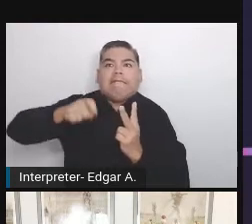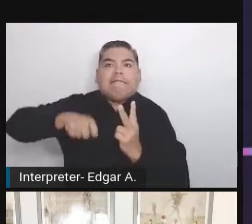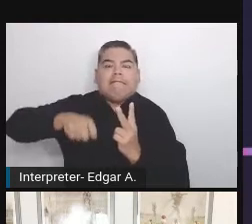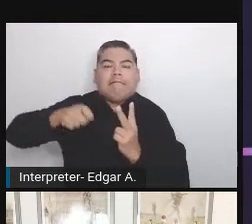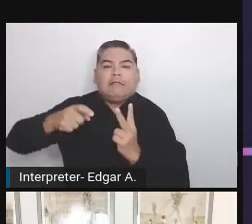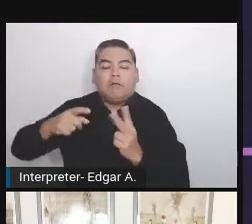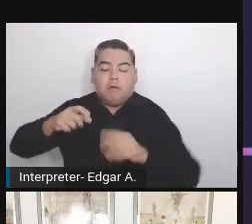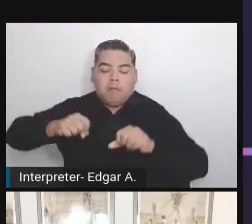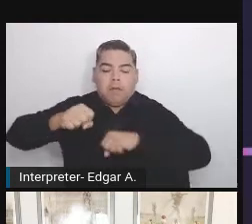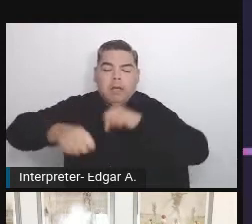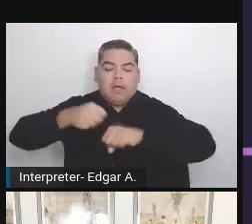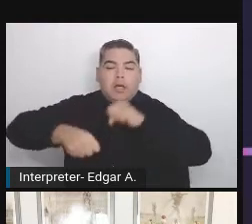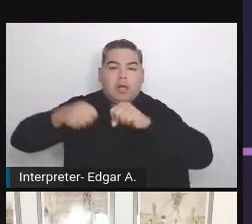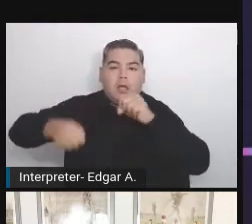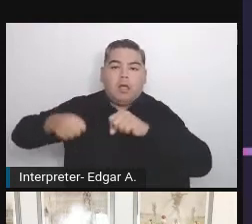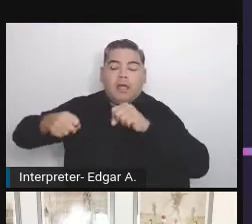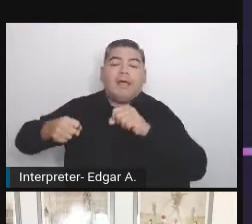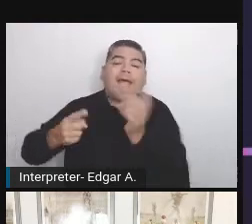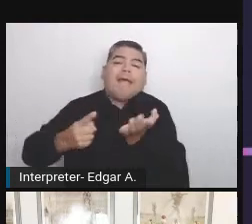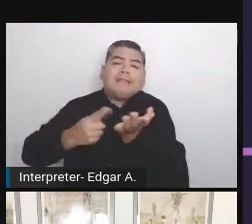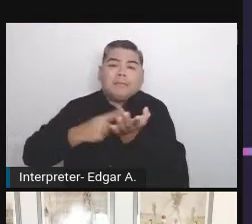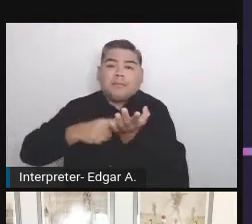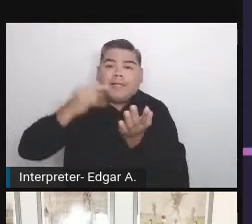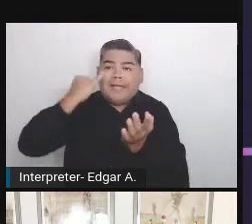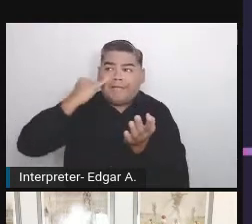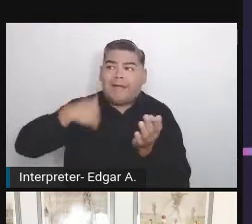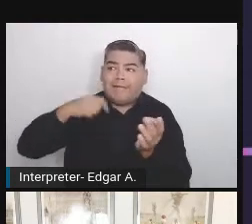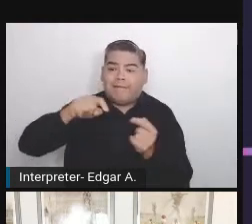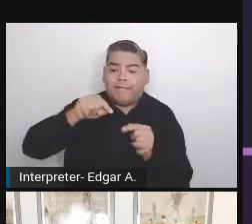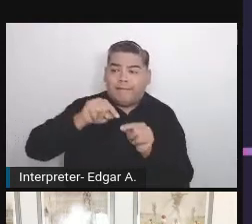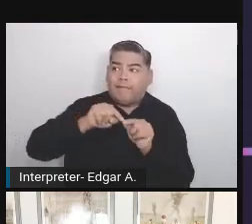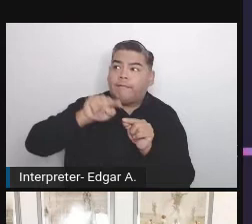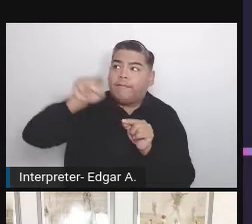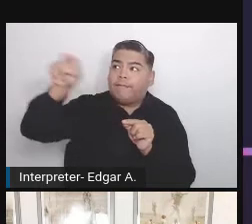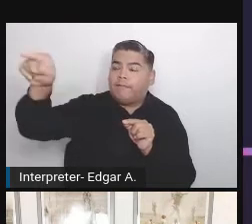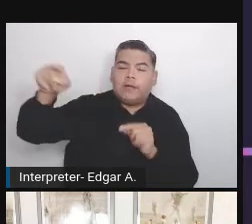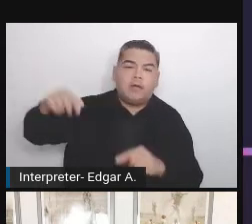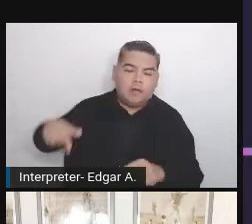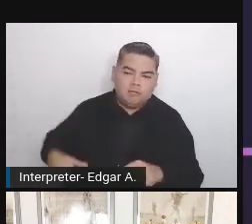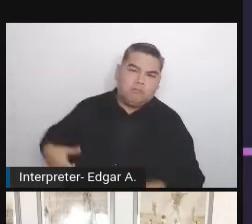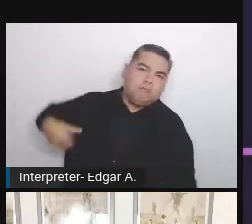from one place to another in quite a weird manner.